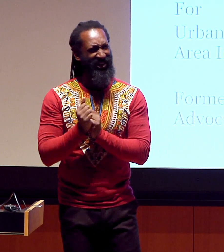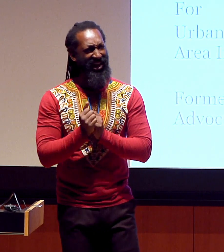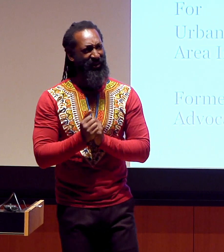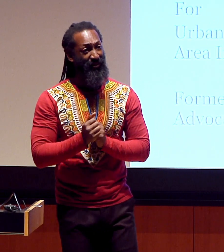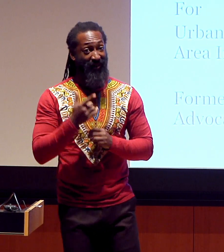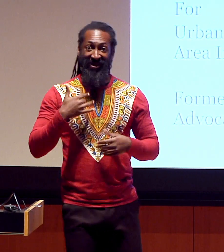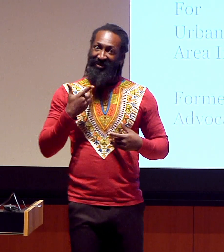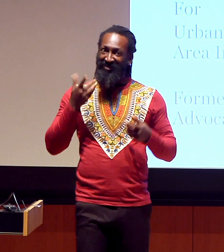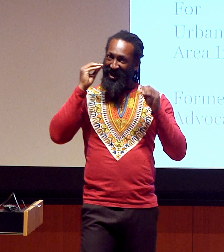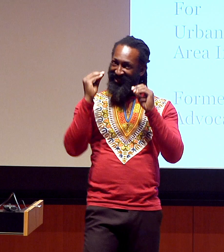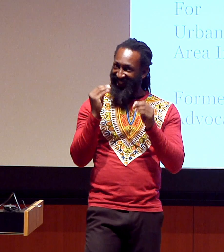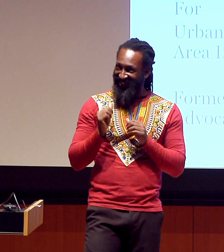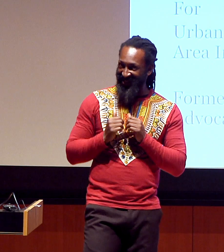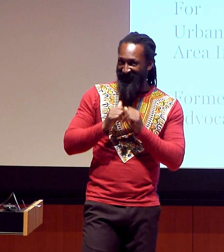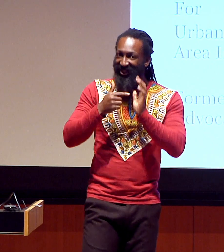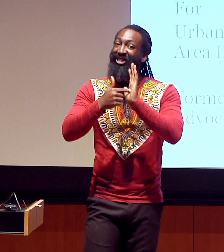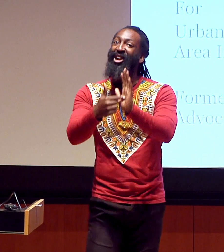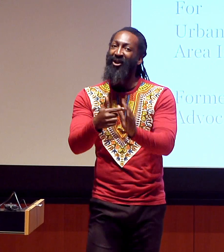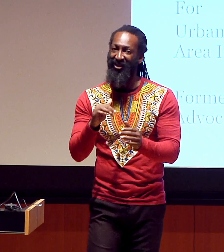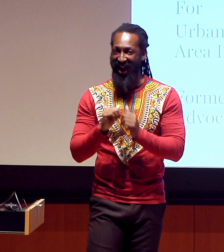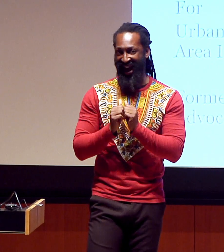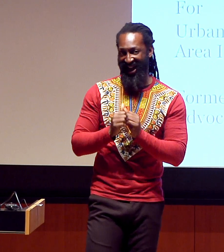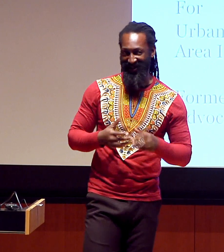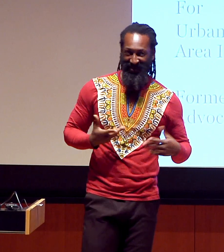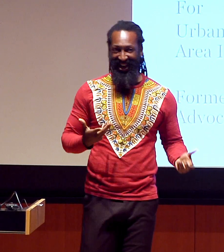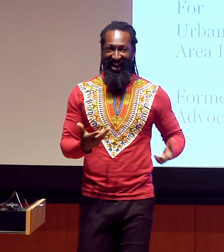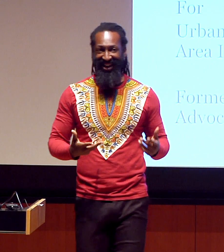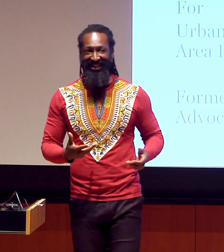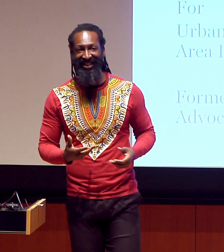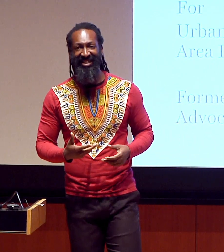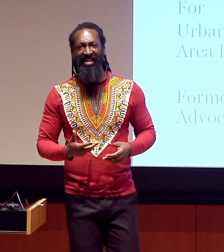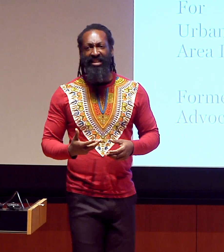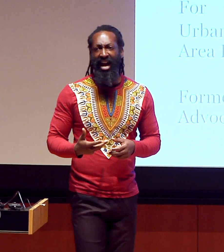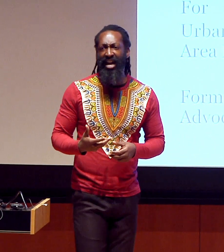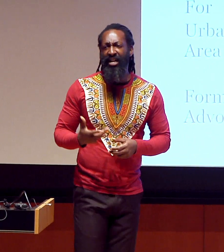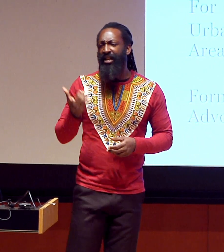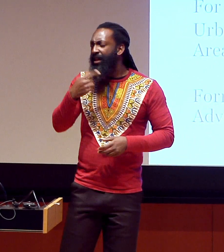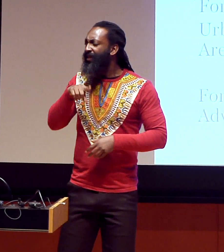Bringing all these worlds together inside me, well I’m gonna teach you. I’m gonna show you how that happened.